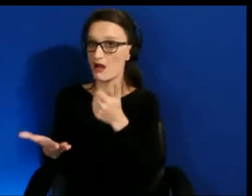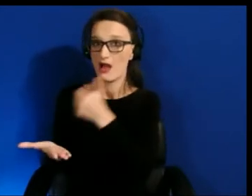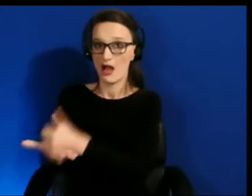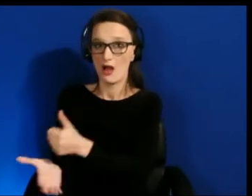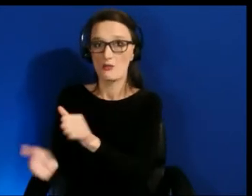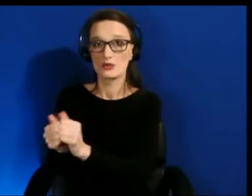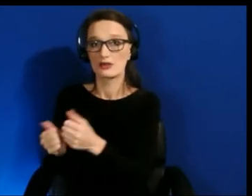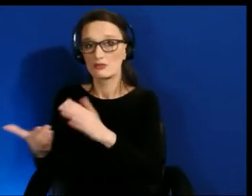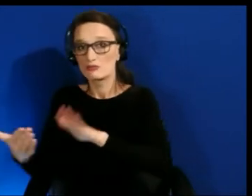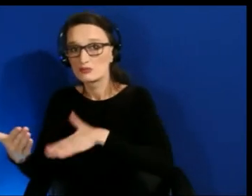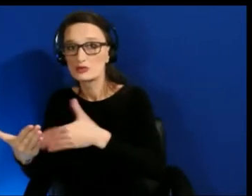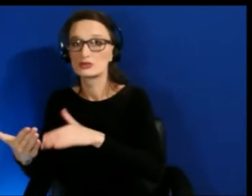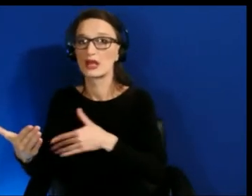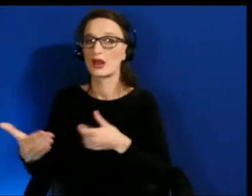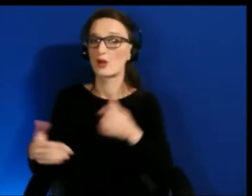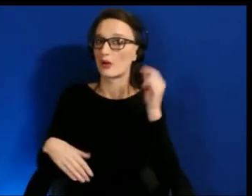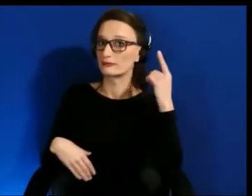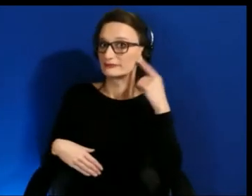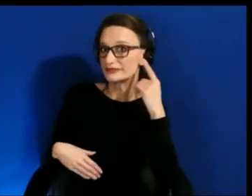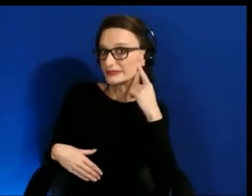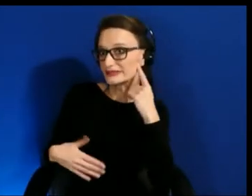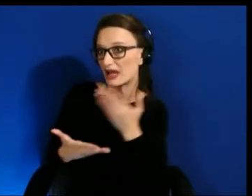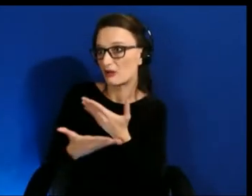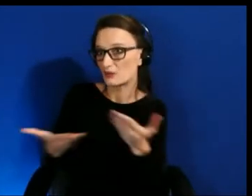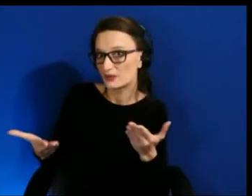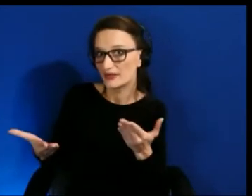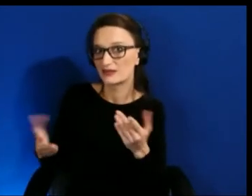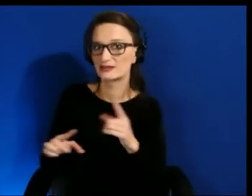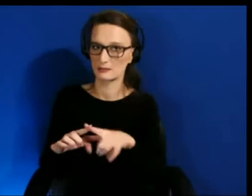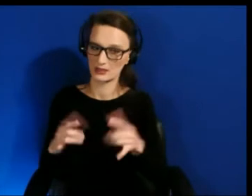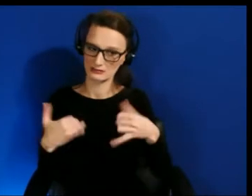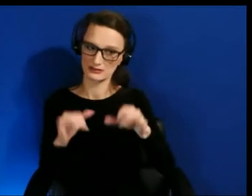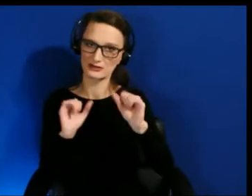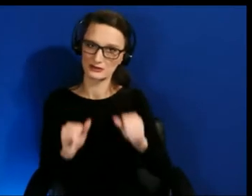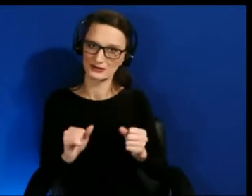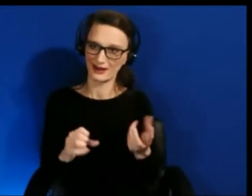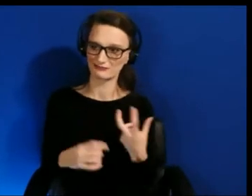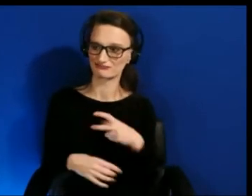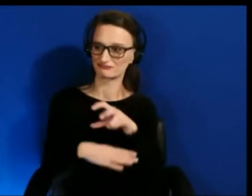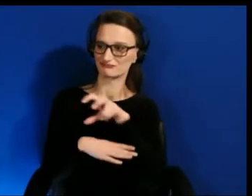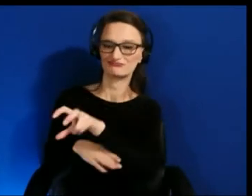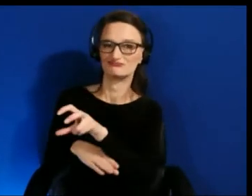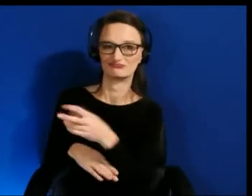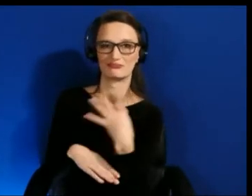are auditory but they could contribute greatly so actually involving people on the extreme